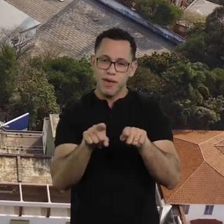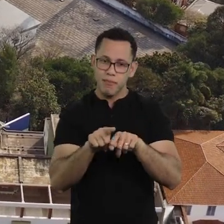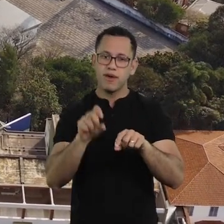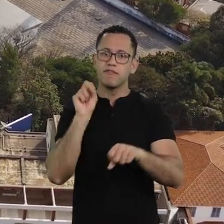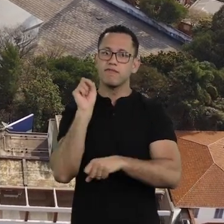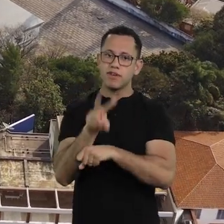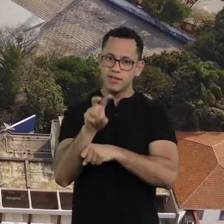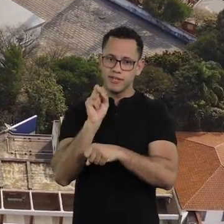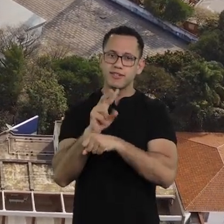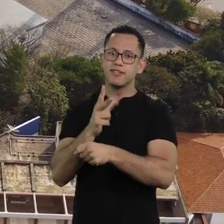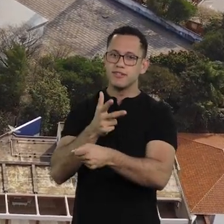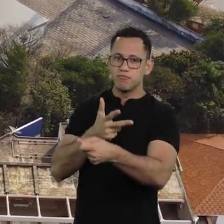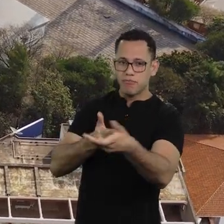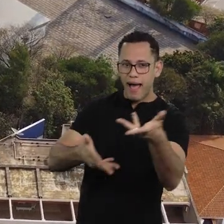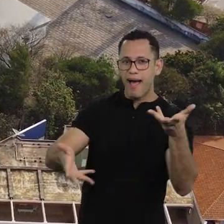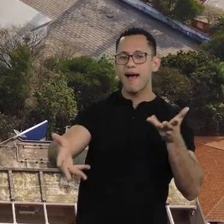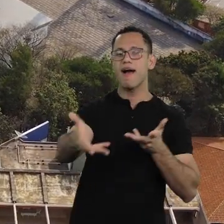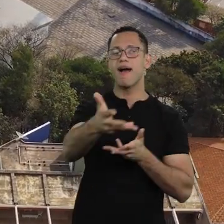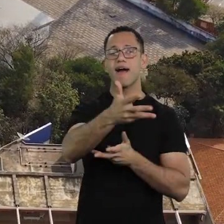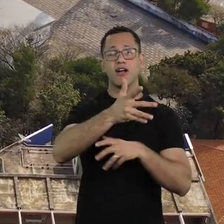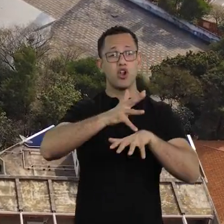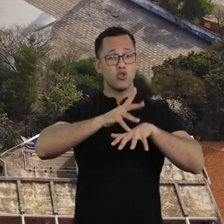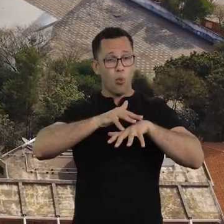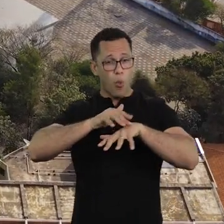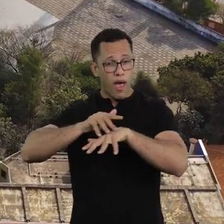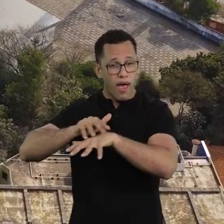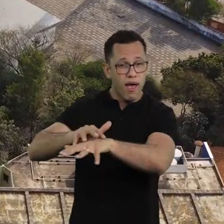and also of viruses, lives,